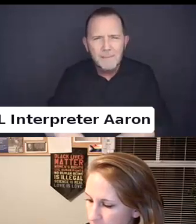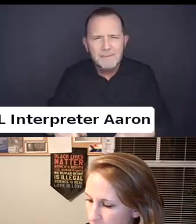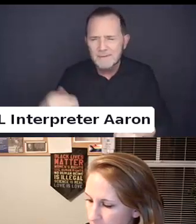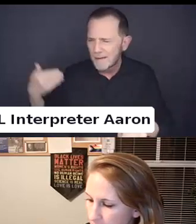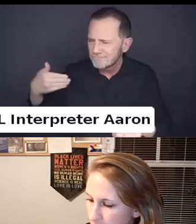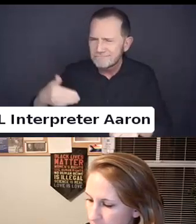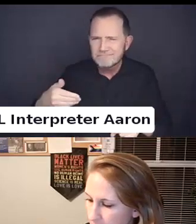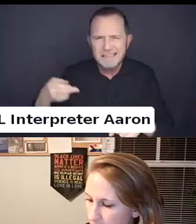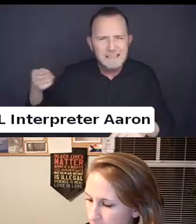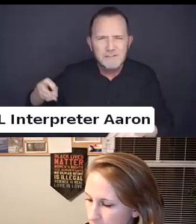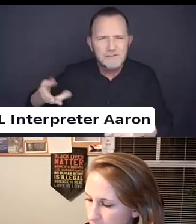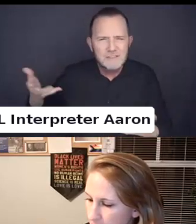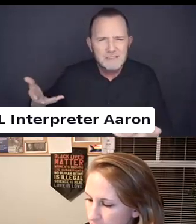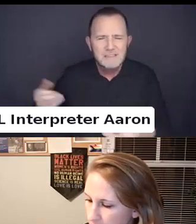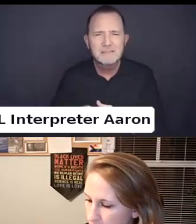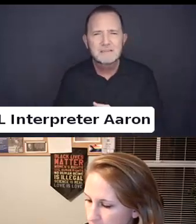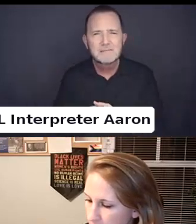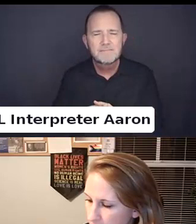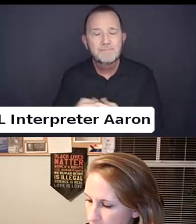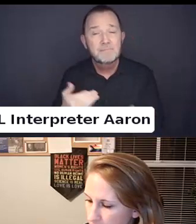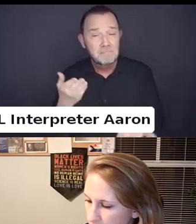Maybe specifically about those diagnoses.